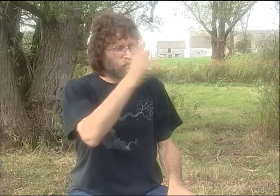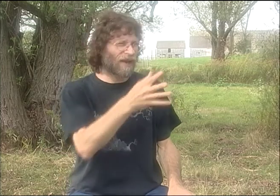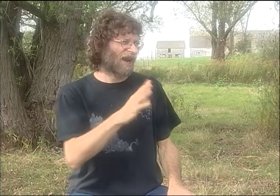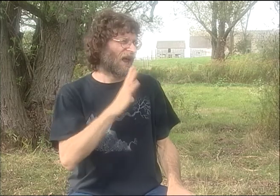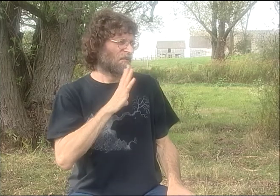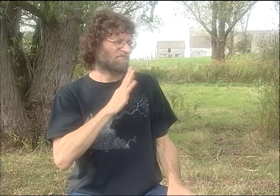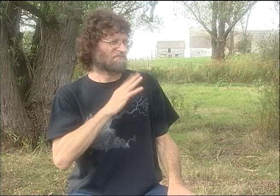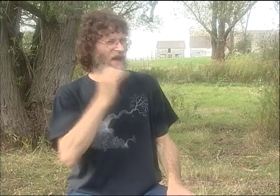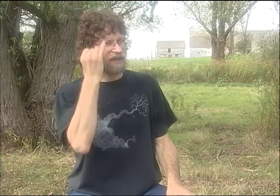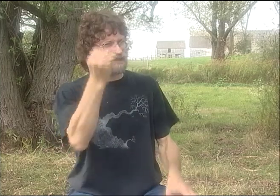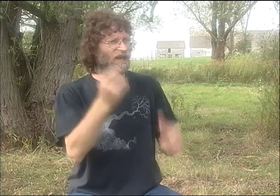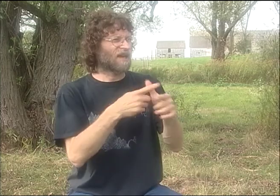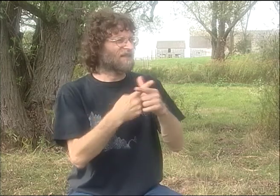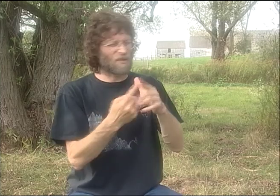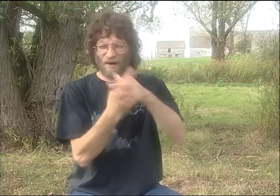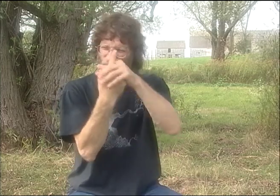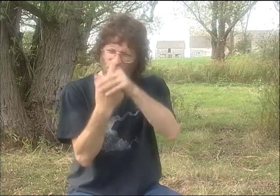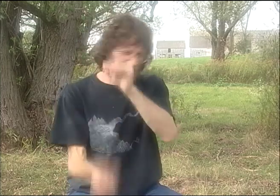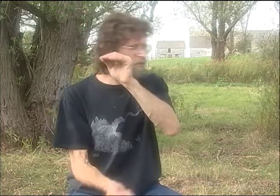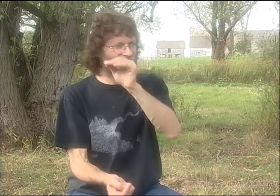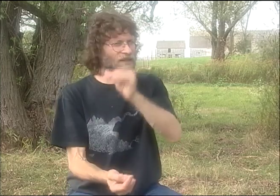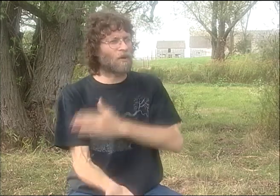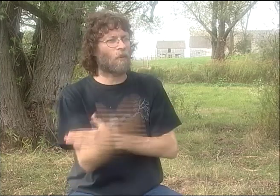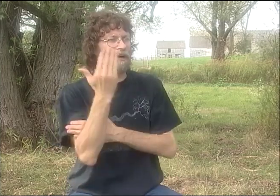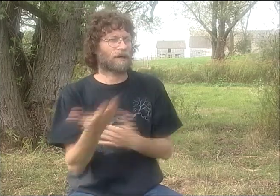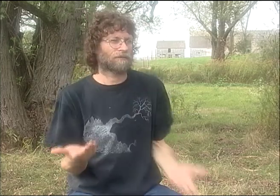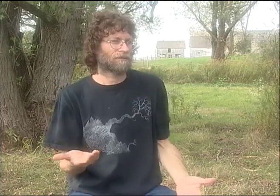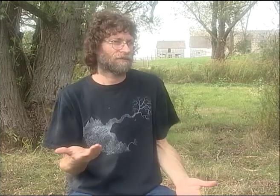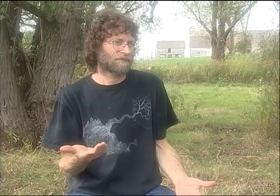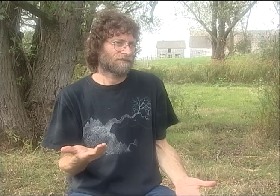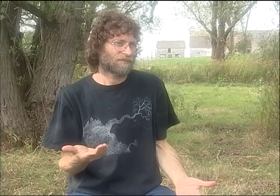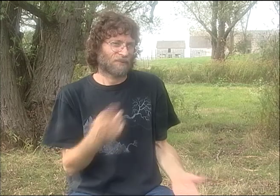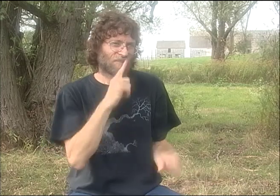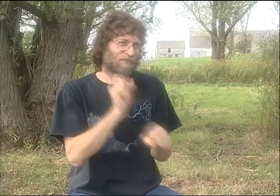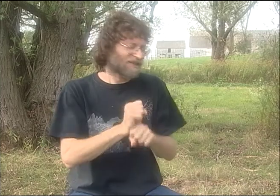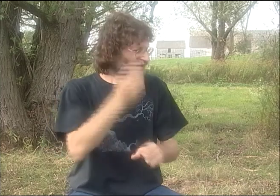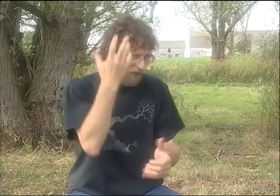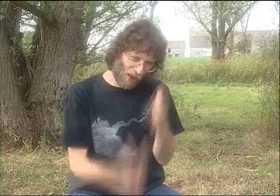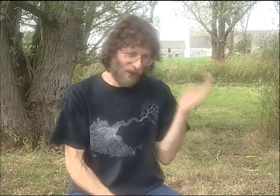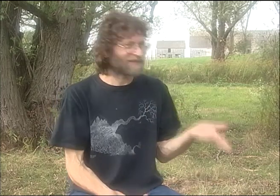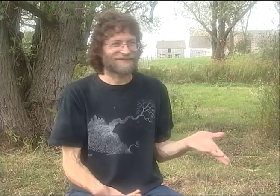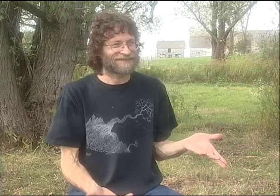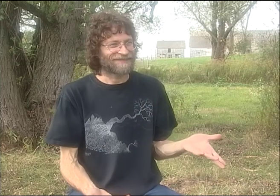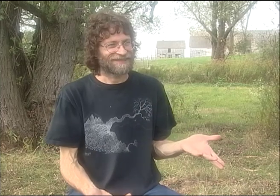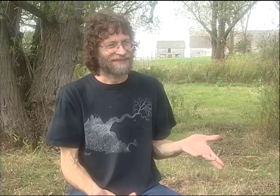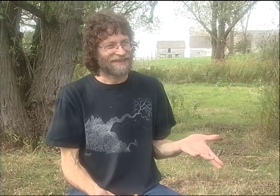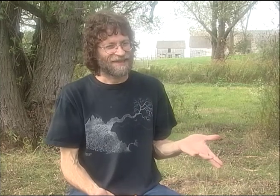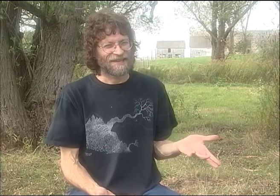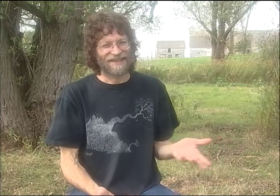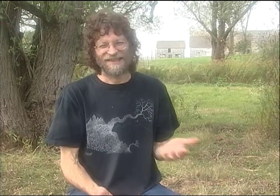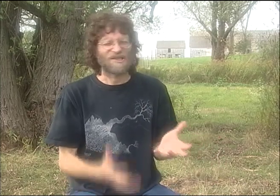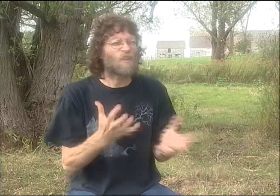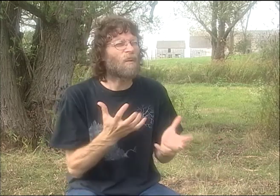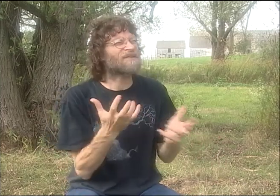BACK AT THAT TIME, I'D HAVE THIS GREAT IDEA, BUT SOMETIMES IT WOULD JUST GO INTO THE ETHER. WE'D NEVER HAVE IT, YOU KNOW?